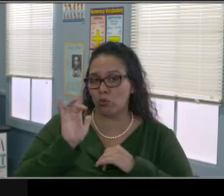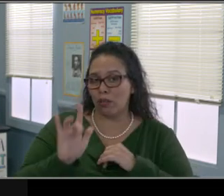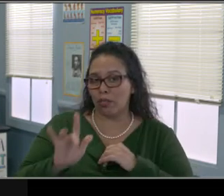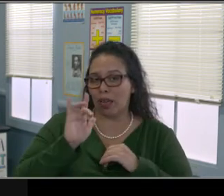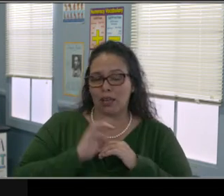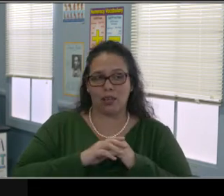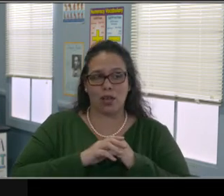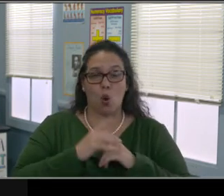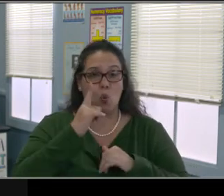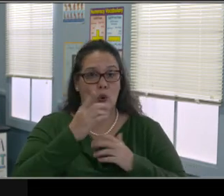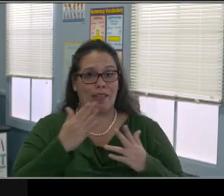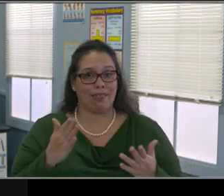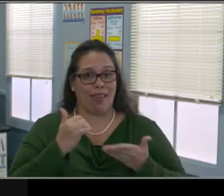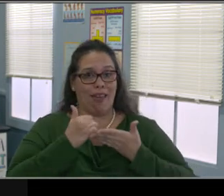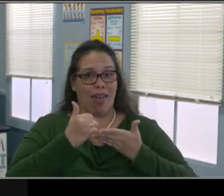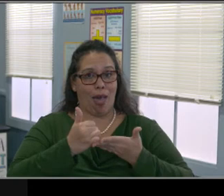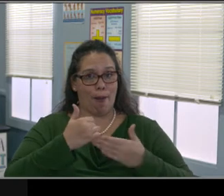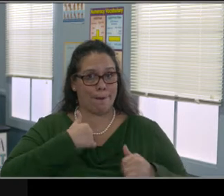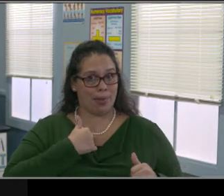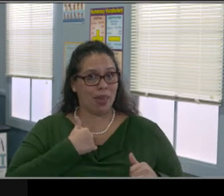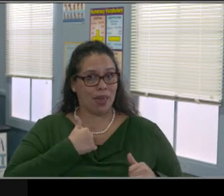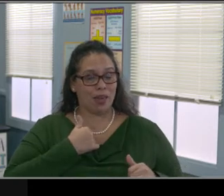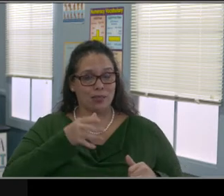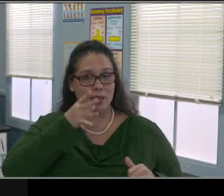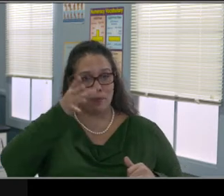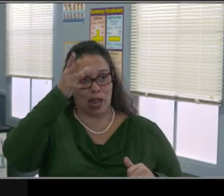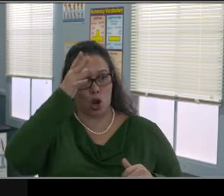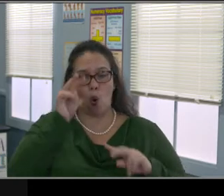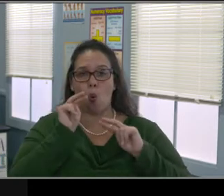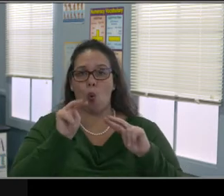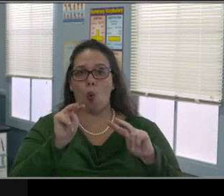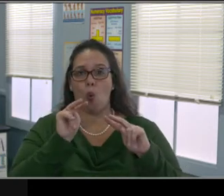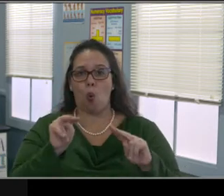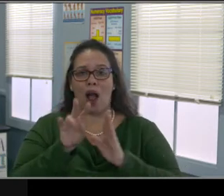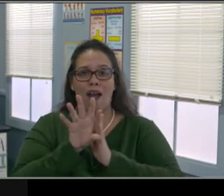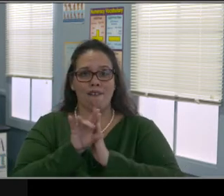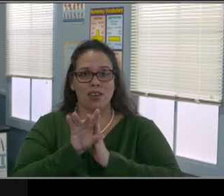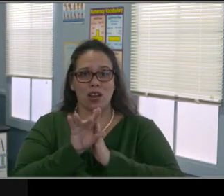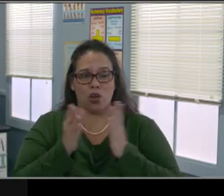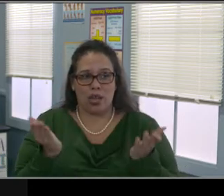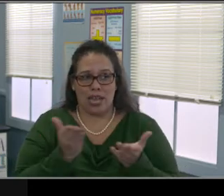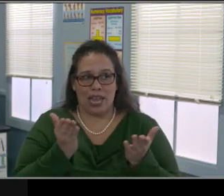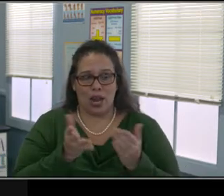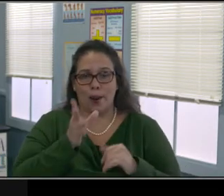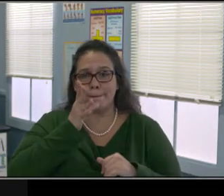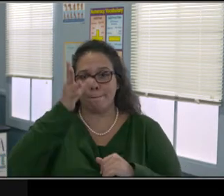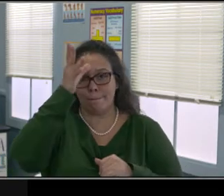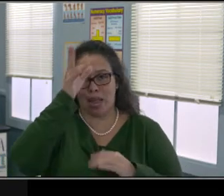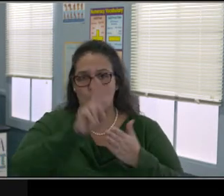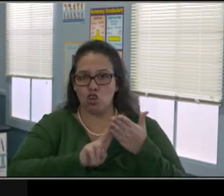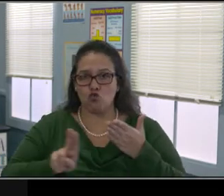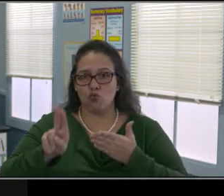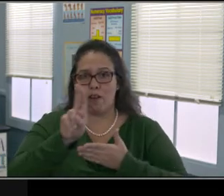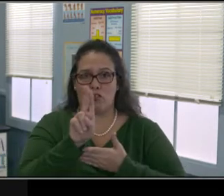So you're going to go ahead with your student or your family and go ahead and explore the pathways.